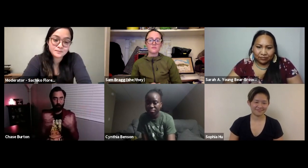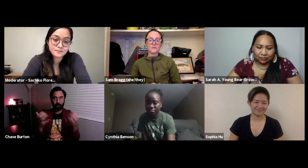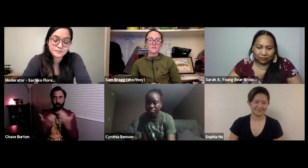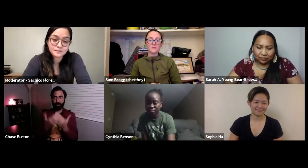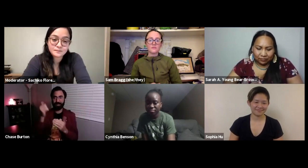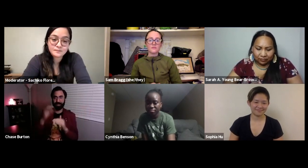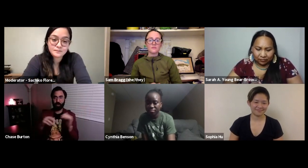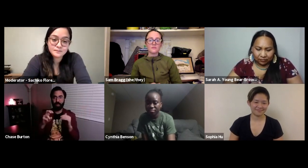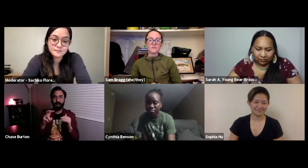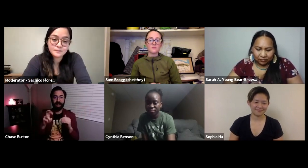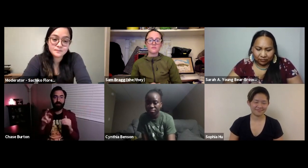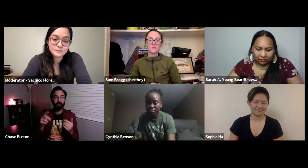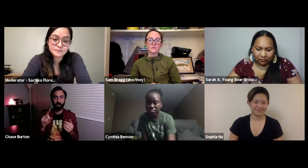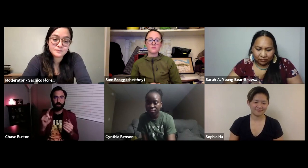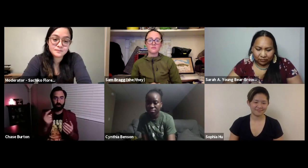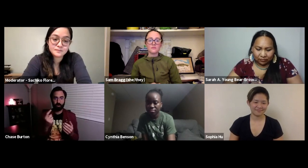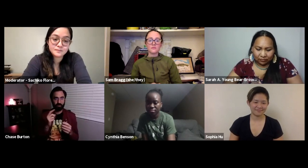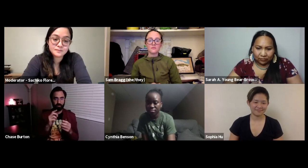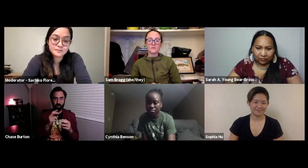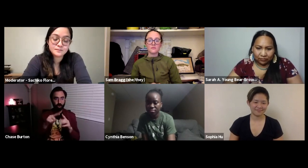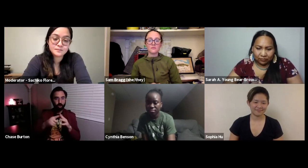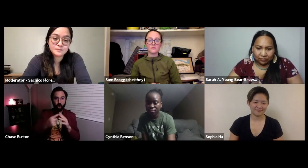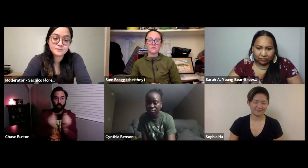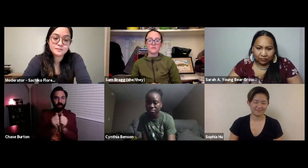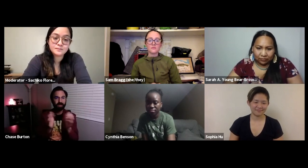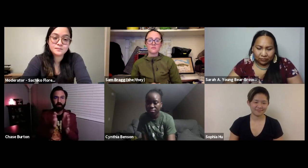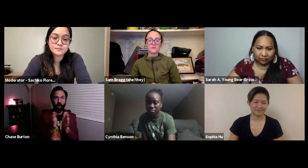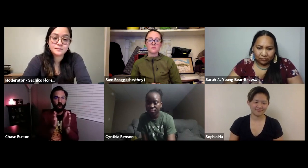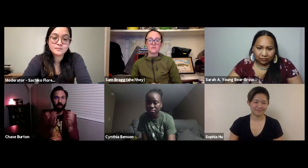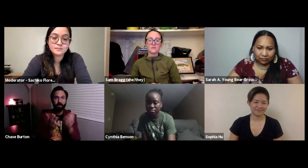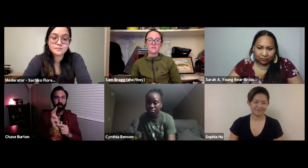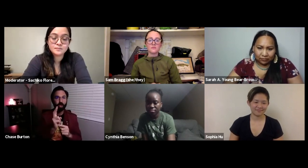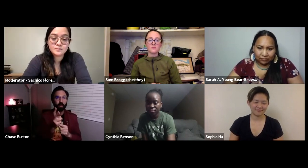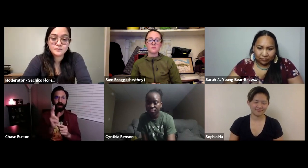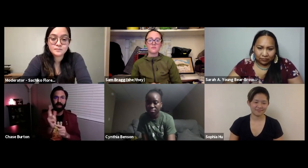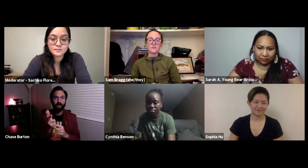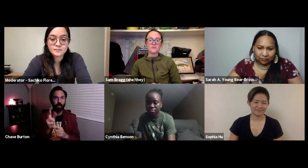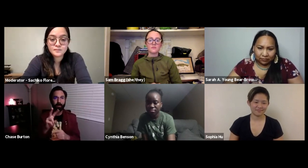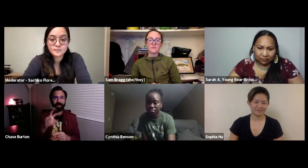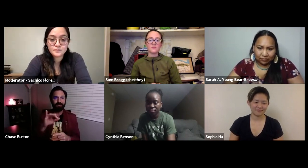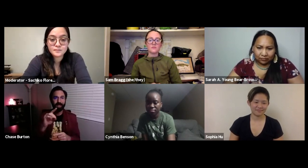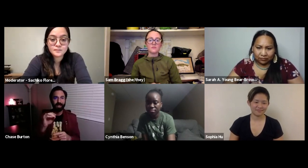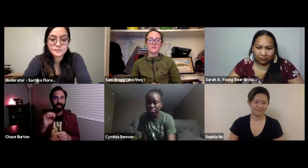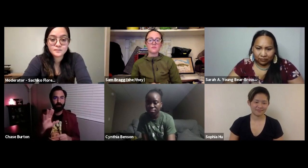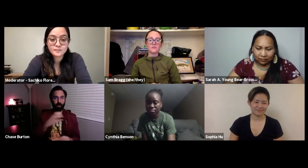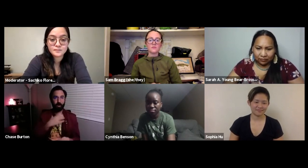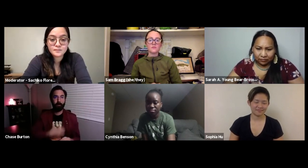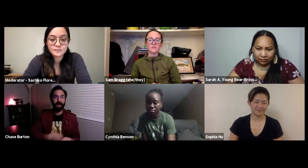yours to film in that way. Just start with something small. Do a two or three minute